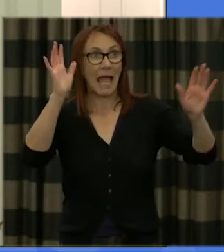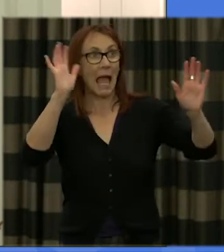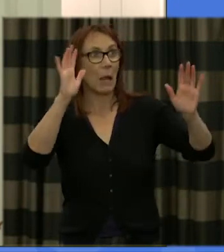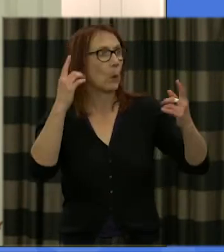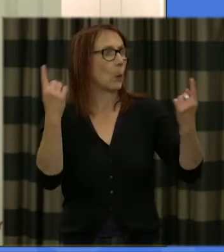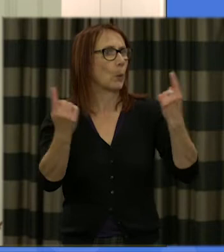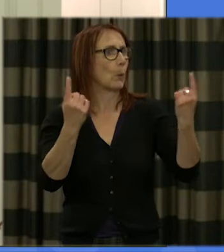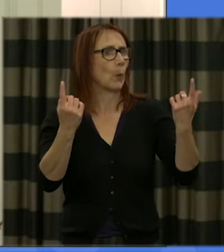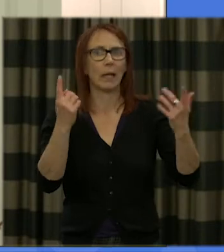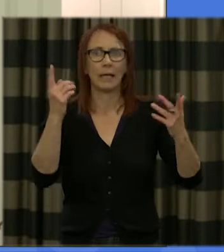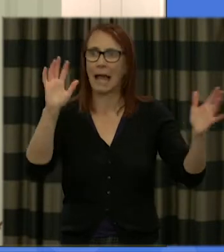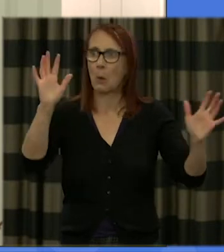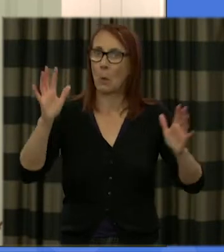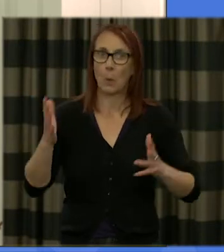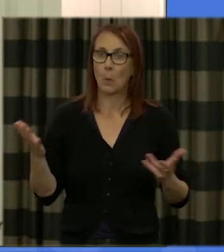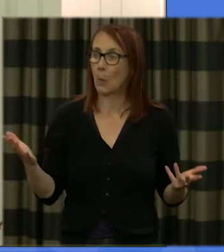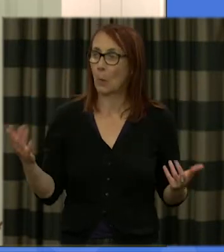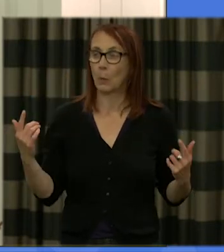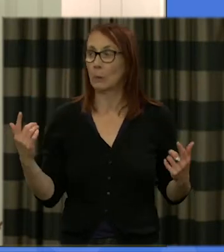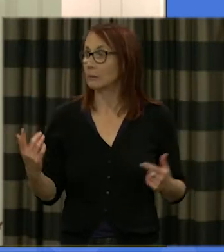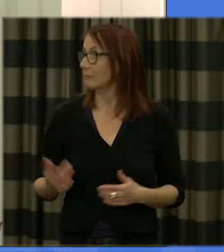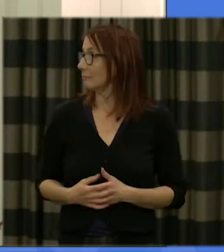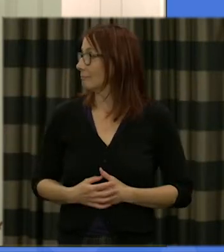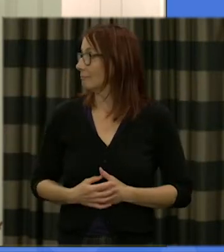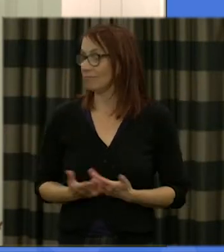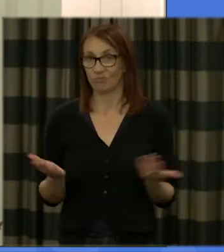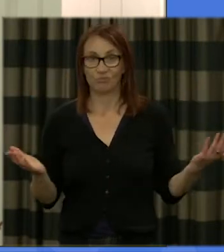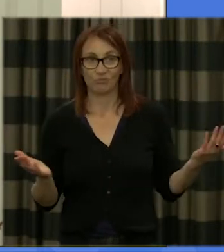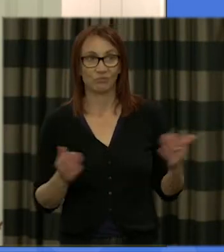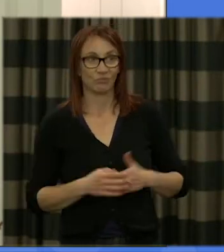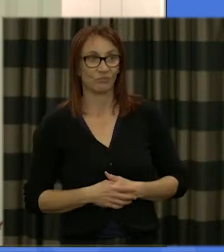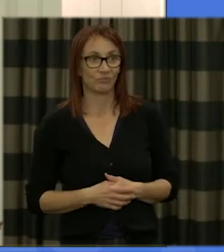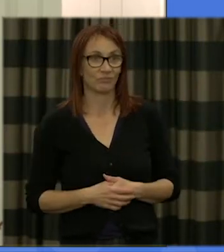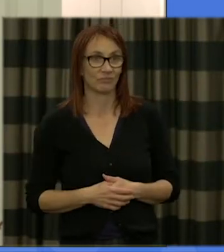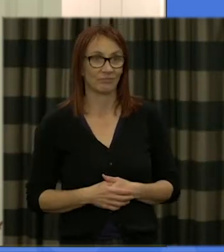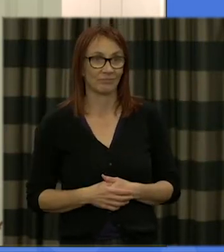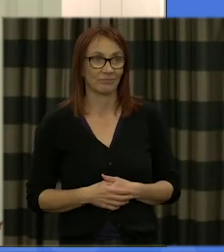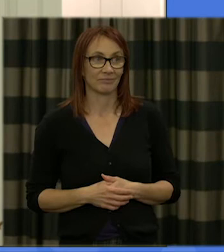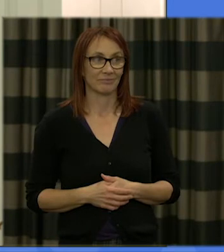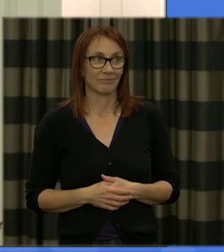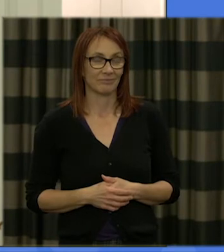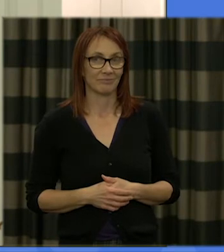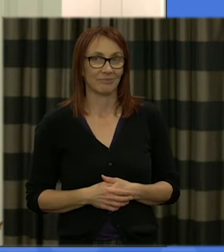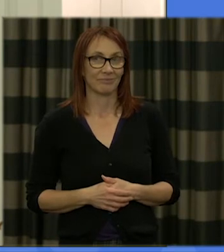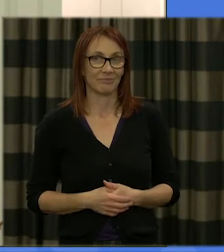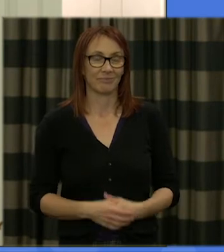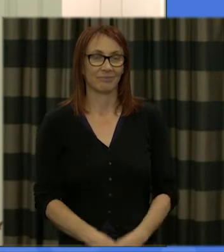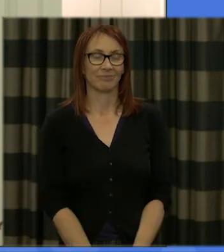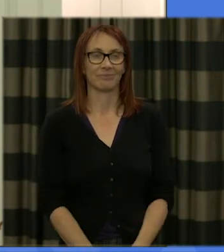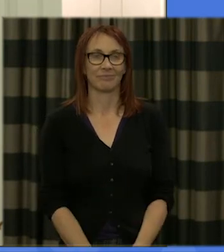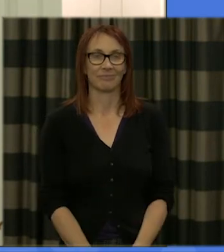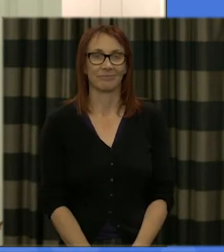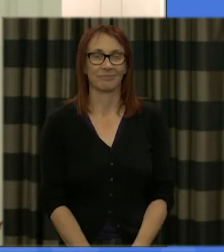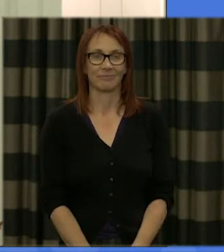make yourselves known in the room some familiar faces and I'd also like to give